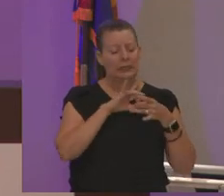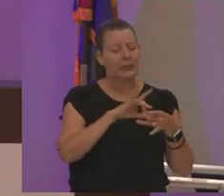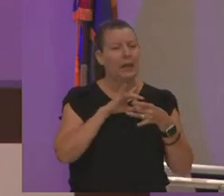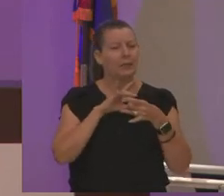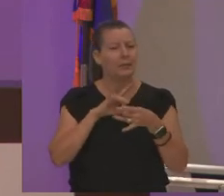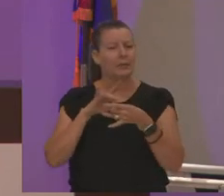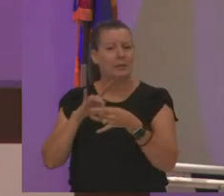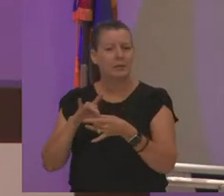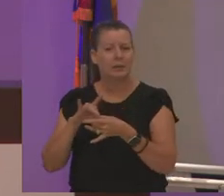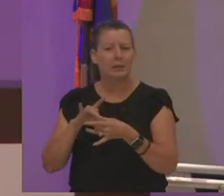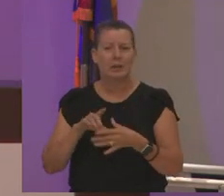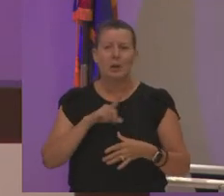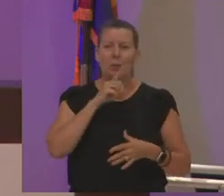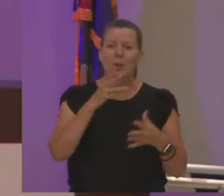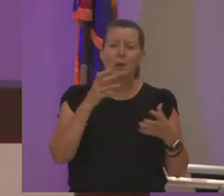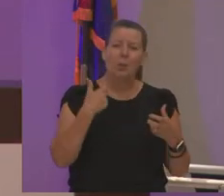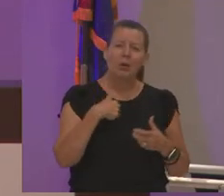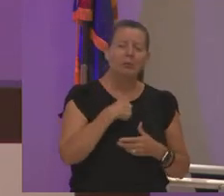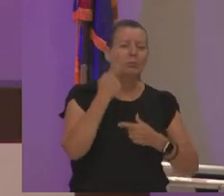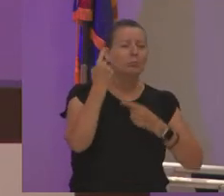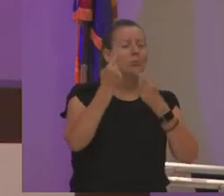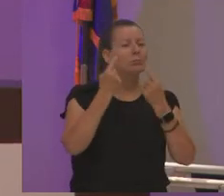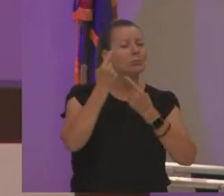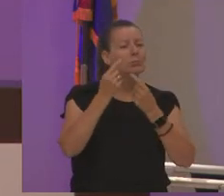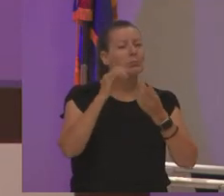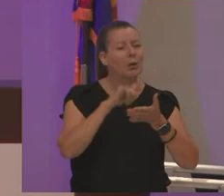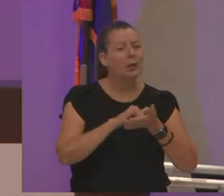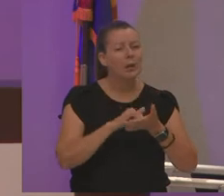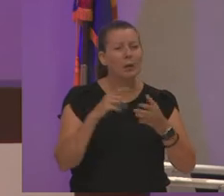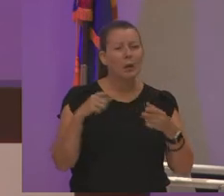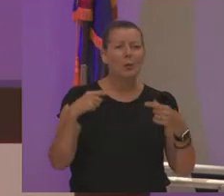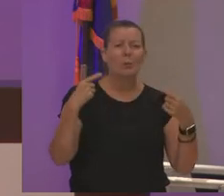i really want us to really think about that because we have been so disconnected